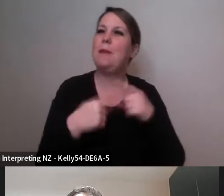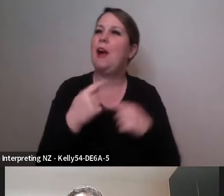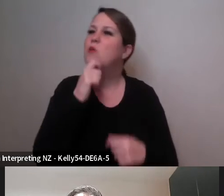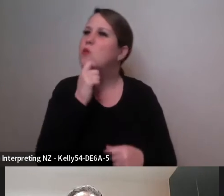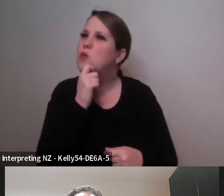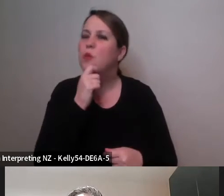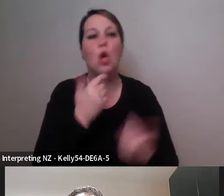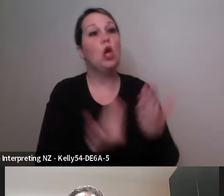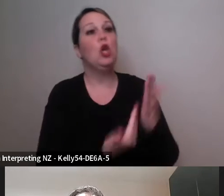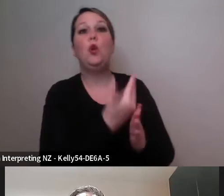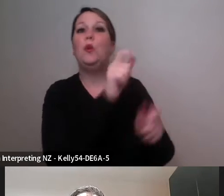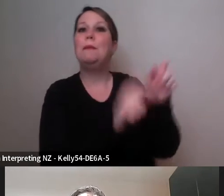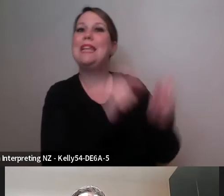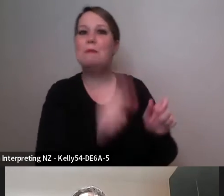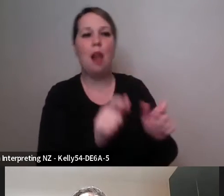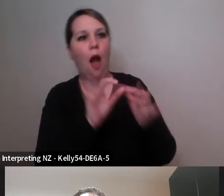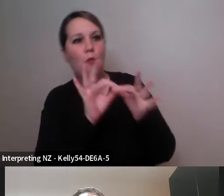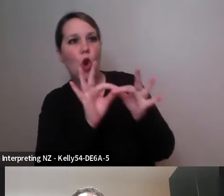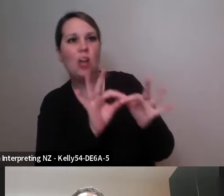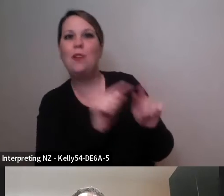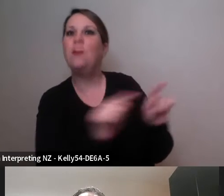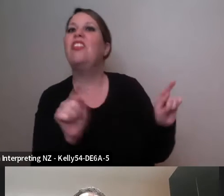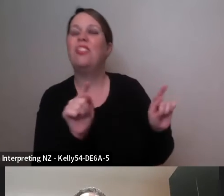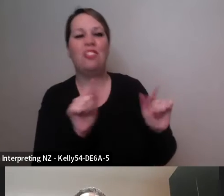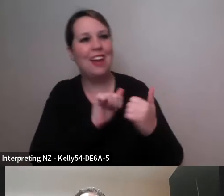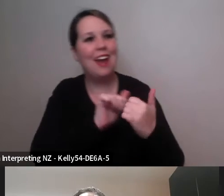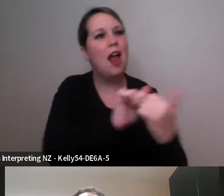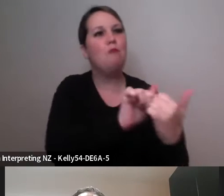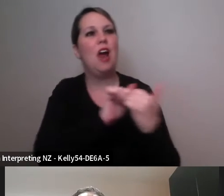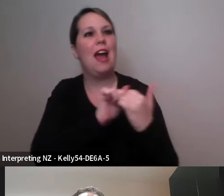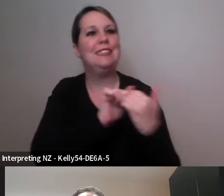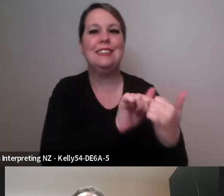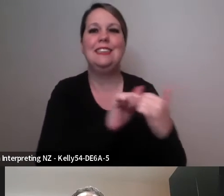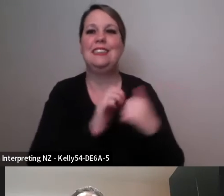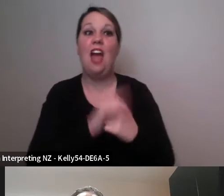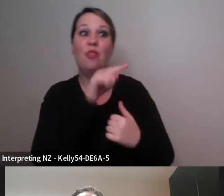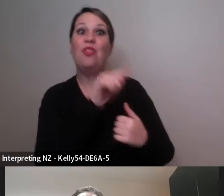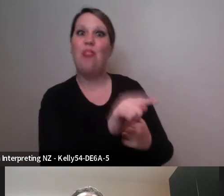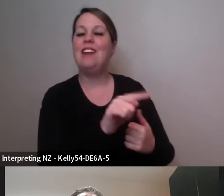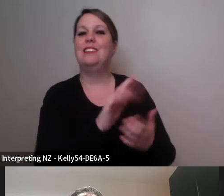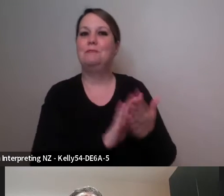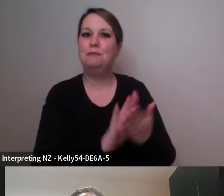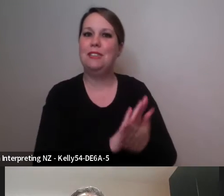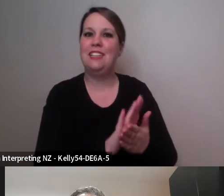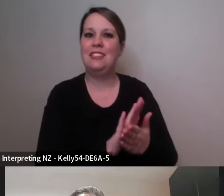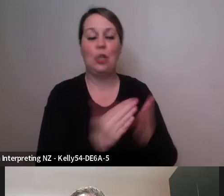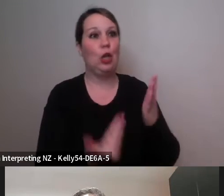new collaborators um and that really sparks uh interesting conversations and obviously leads